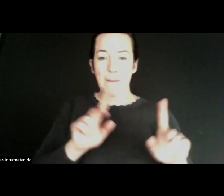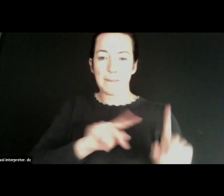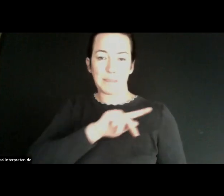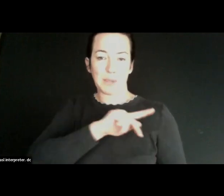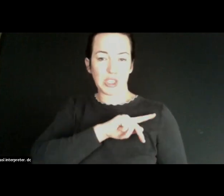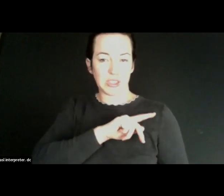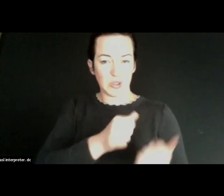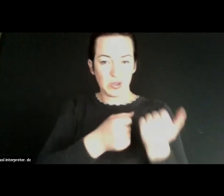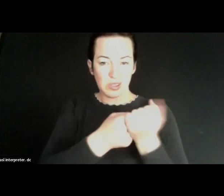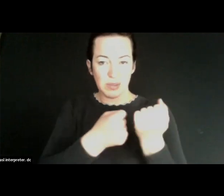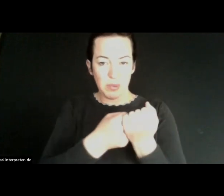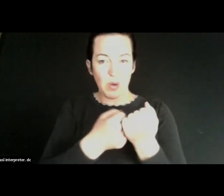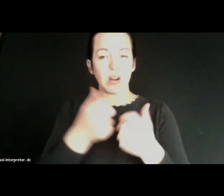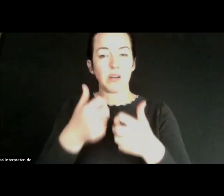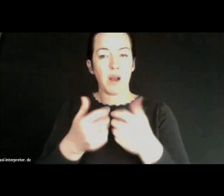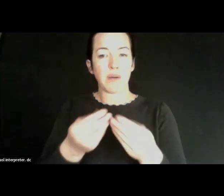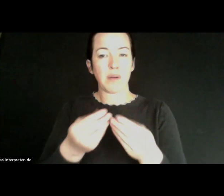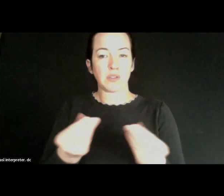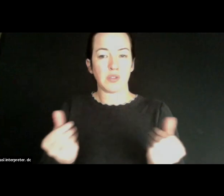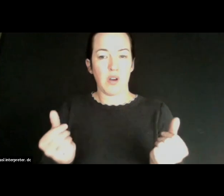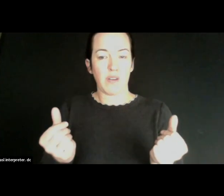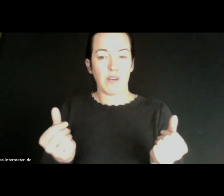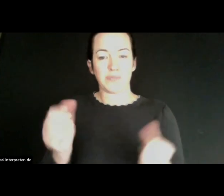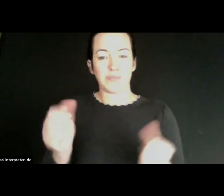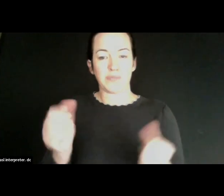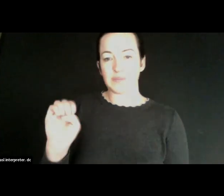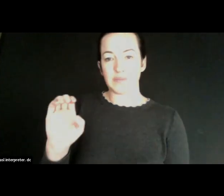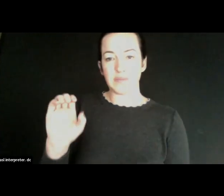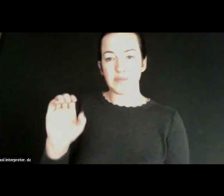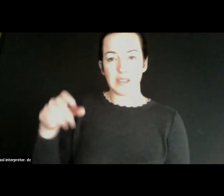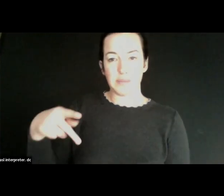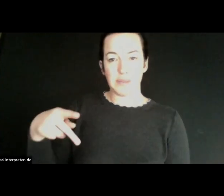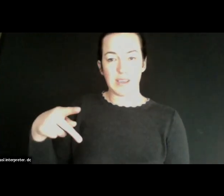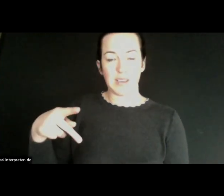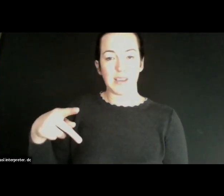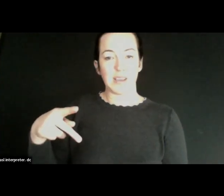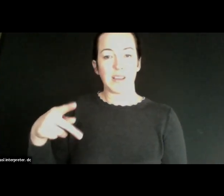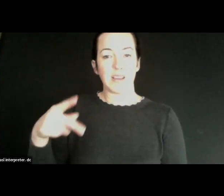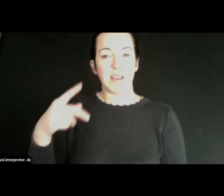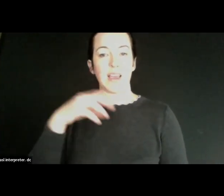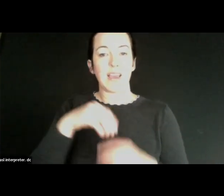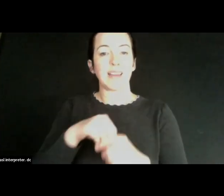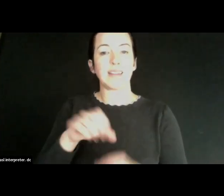issues resolved. We've also been at an Cap. Enroll into assistance. Events in San Francisco began in